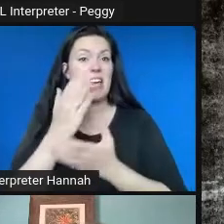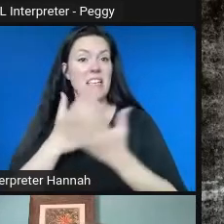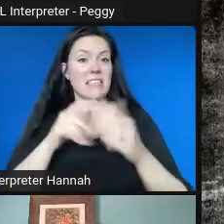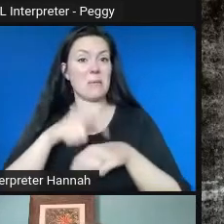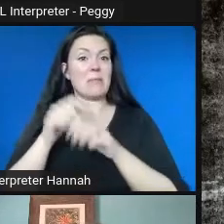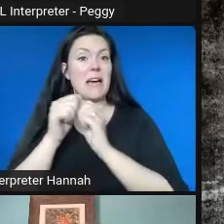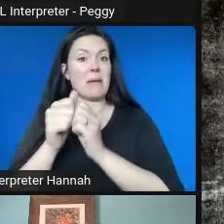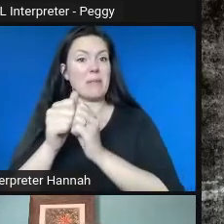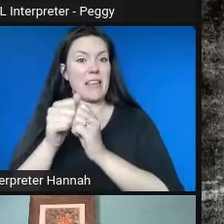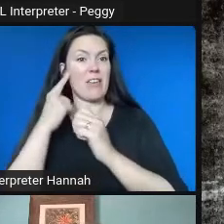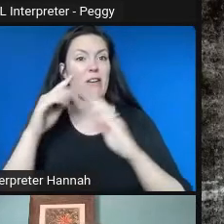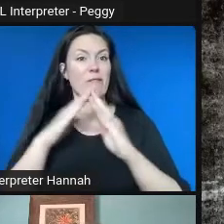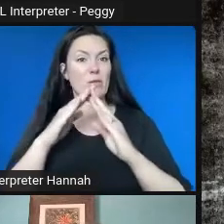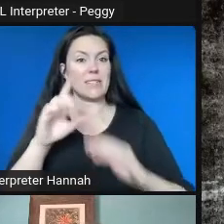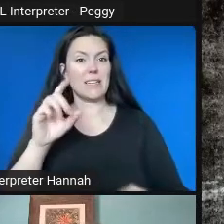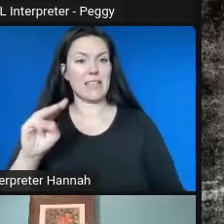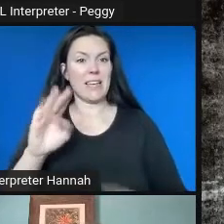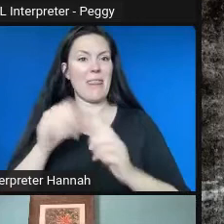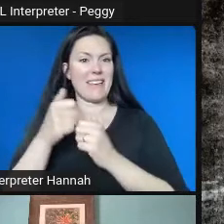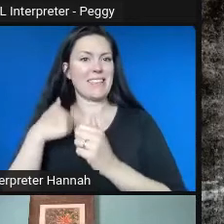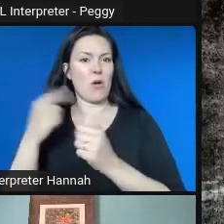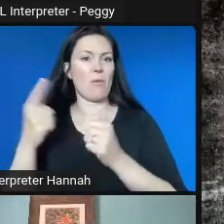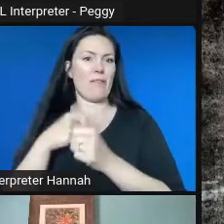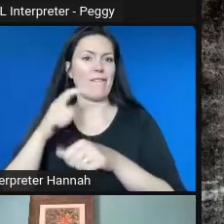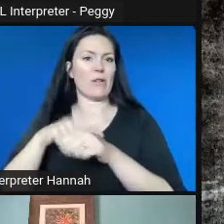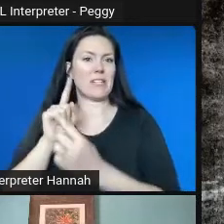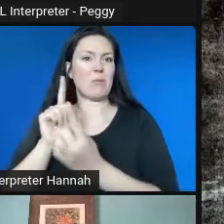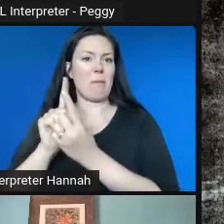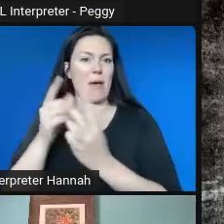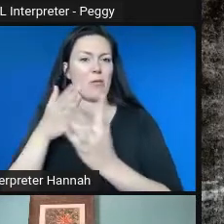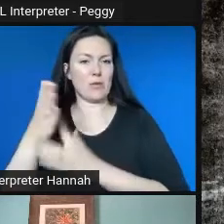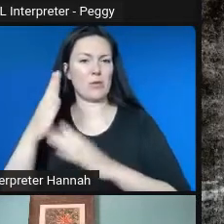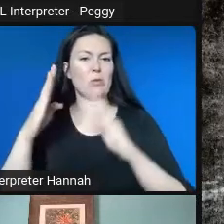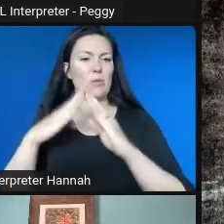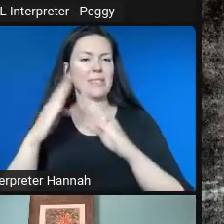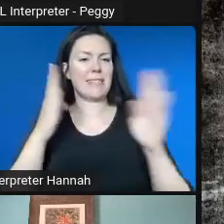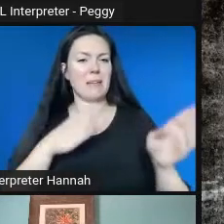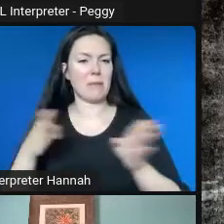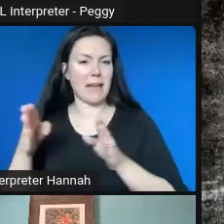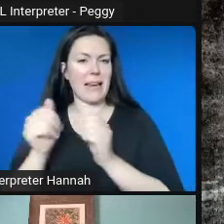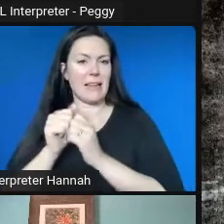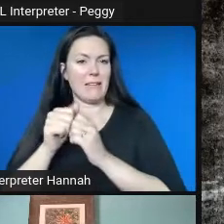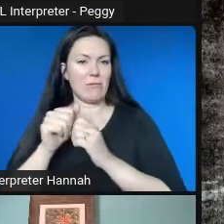of Des Moines, and so that's how we first met. But about three years ago, three, four years ago, the